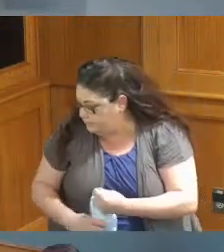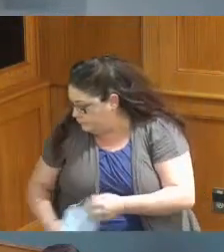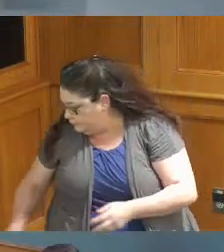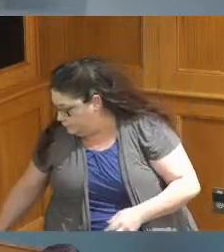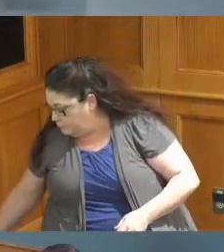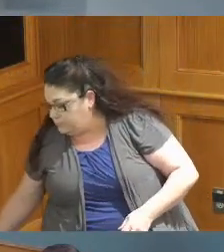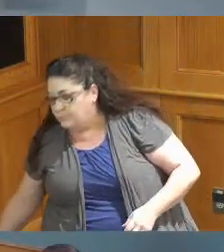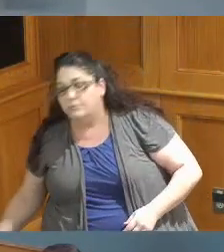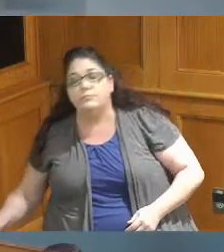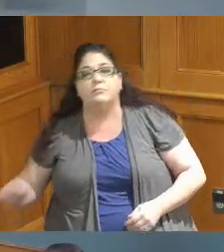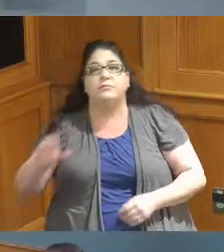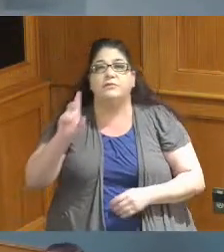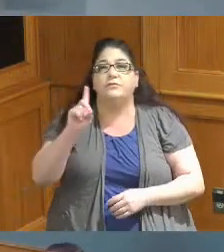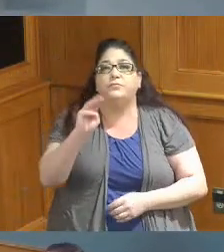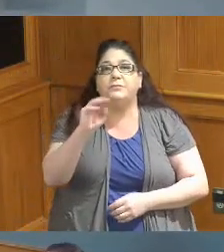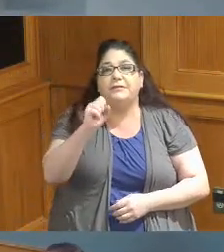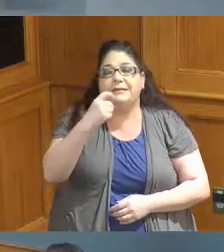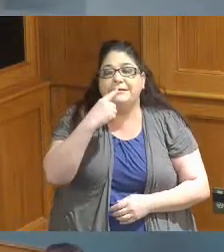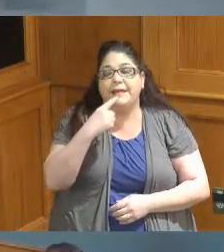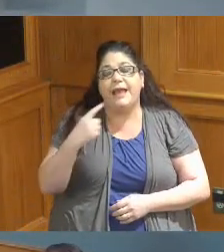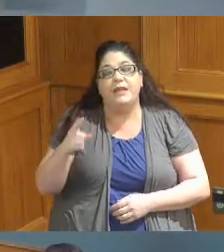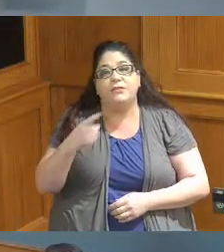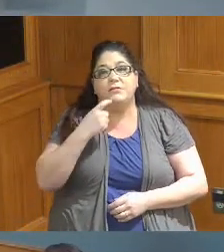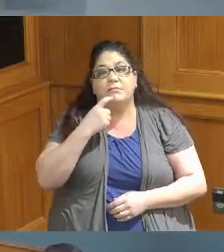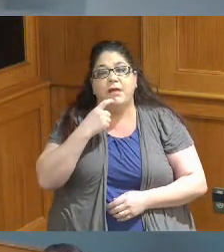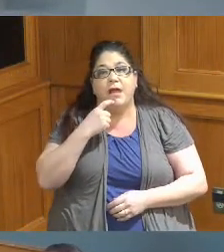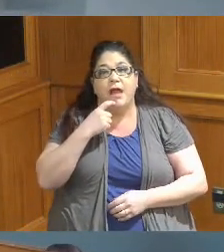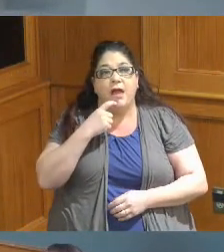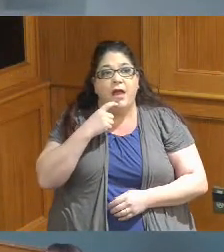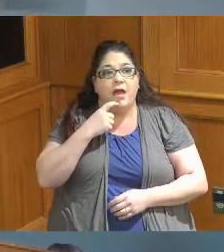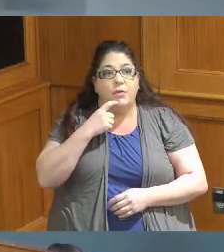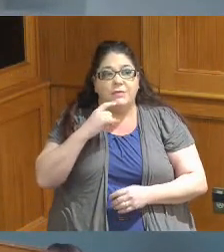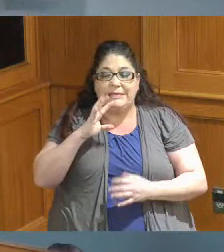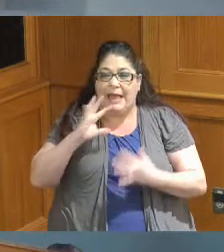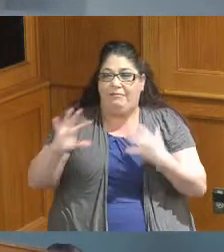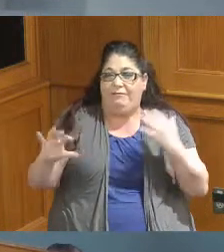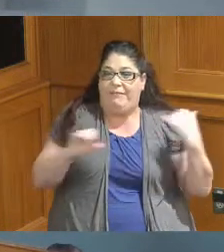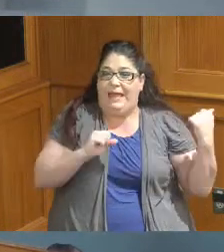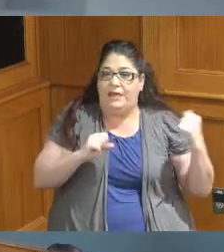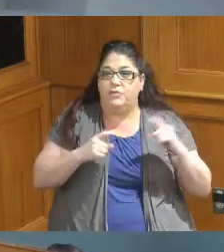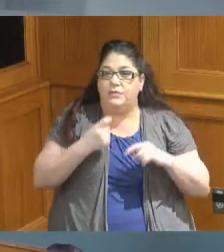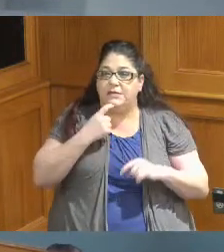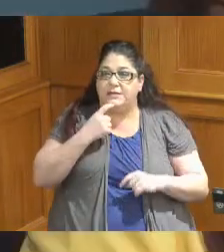about the addiction level going down you said it a little fast so when you said Deke unless